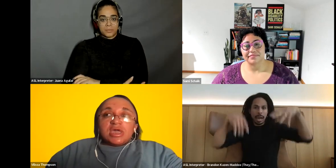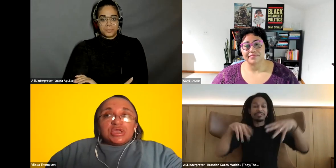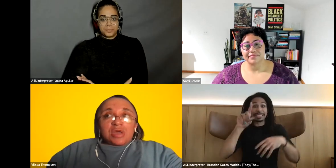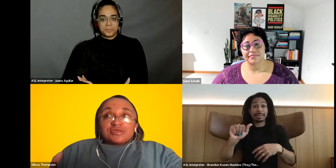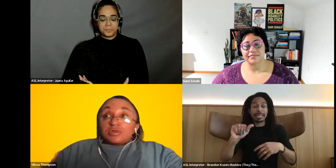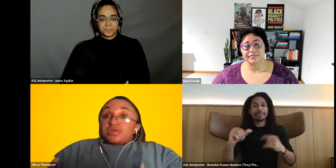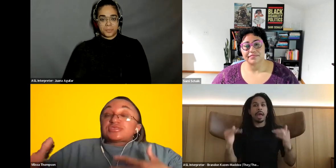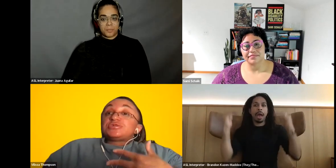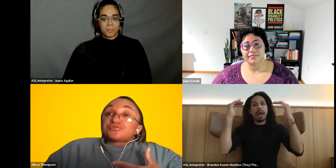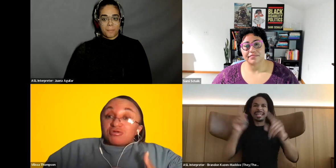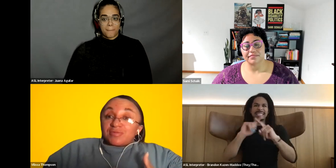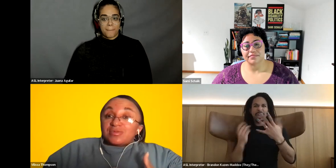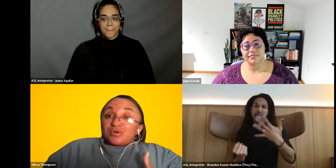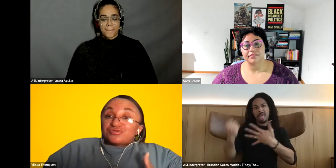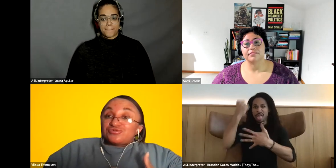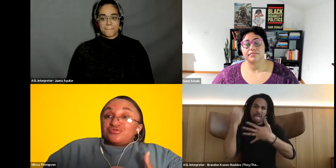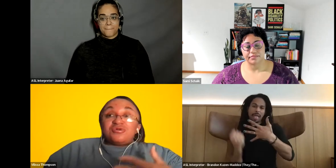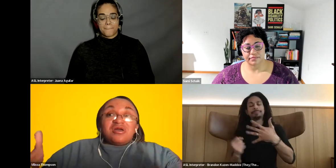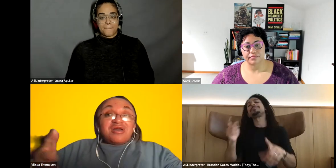Vilissa Thompson: You know I started with it. Teachers talked about those who